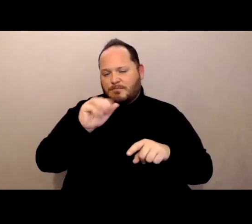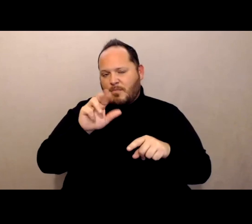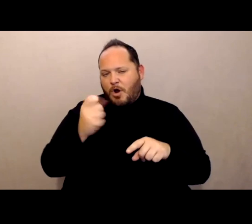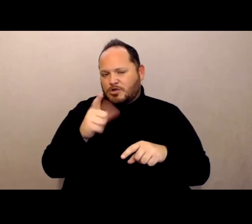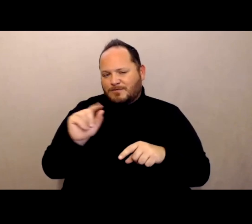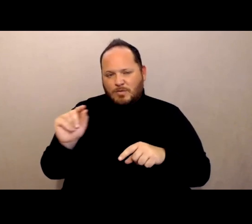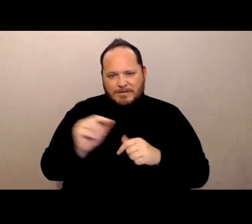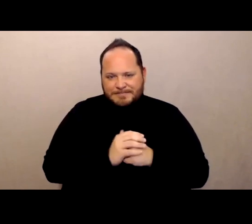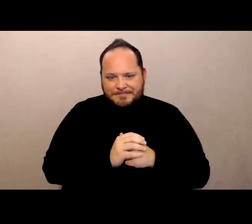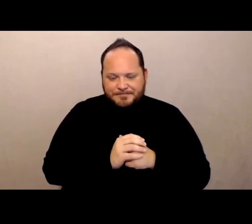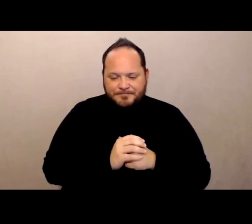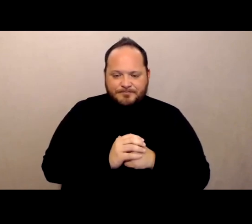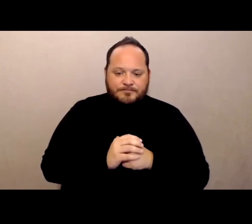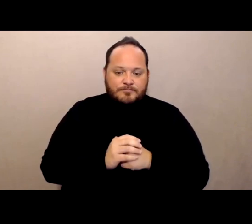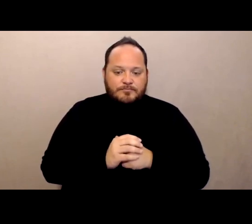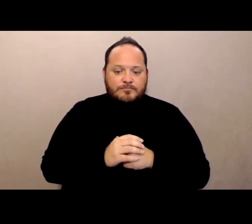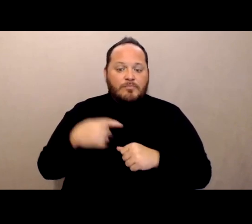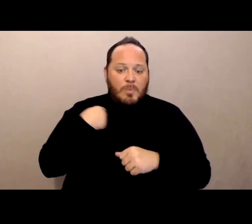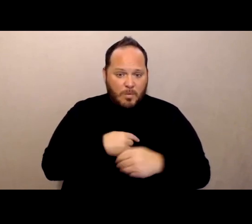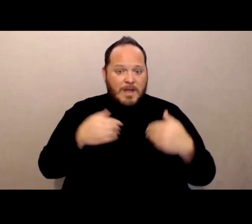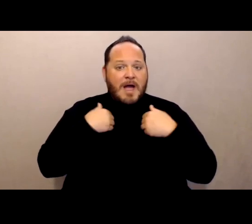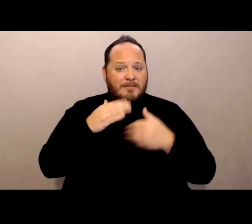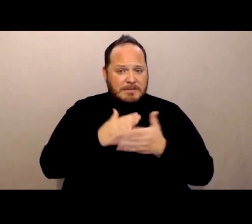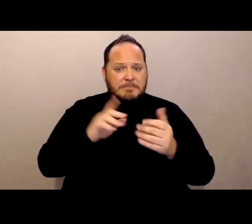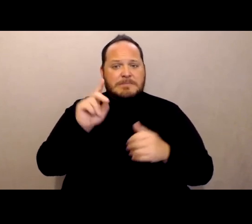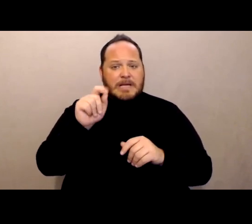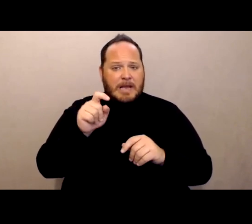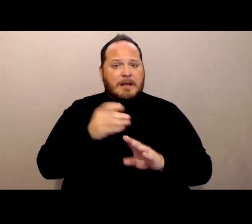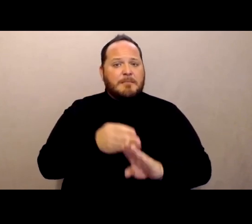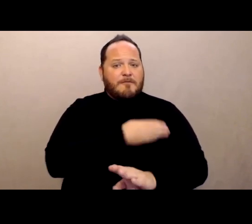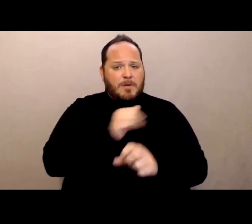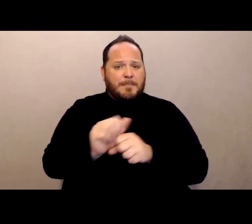We have data before the pandemic from 2004 actually,